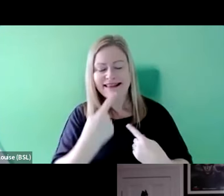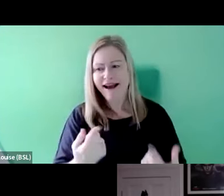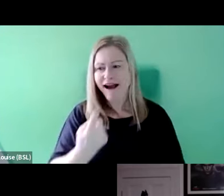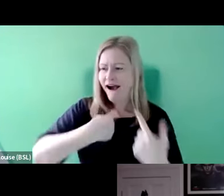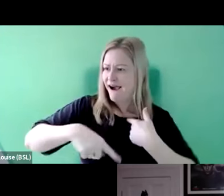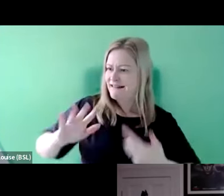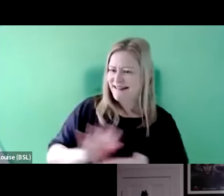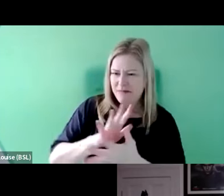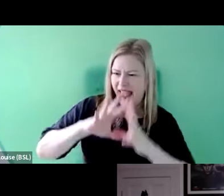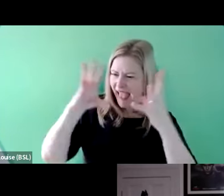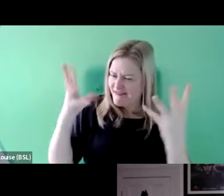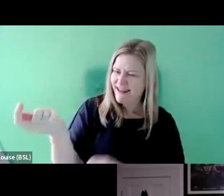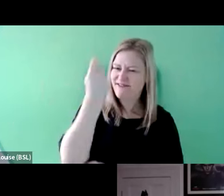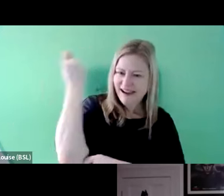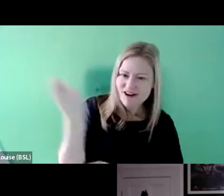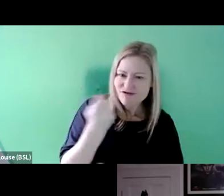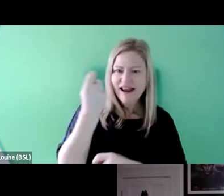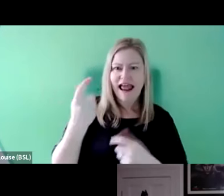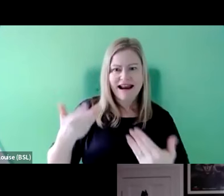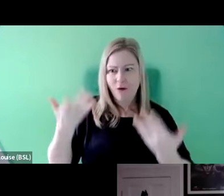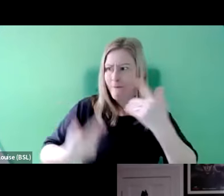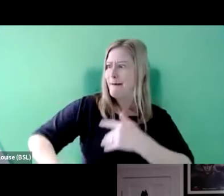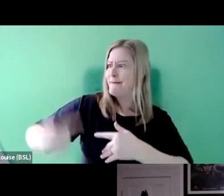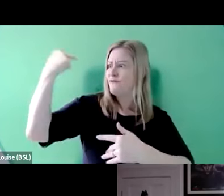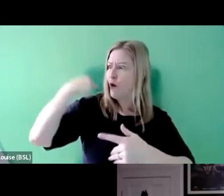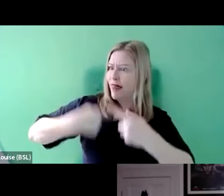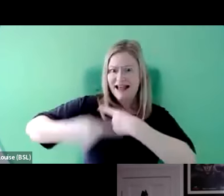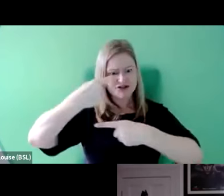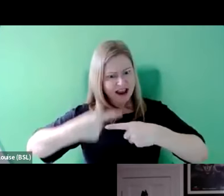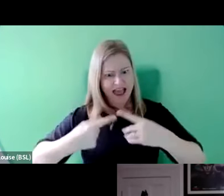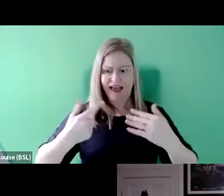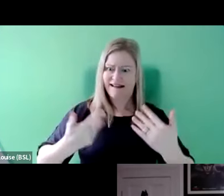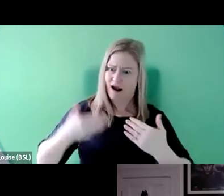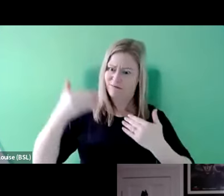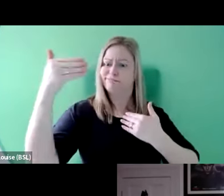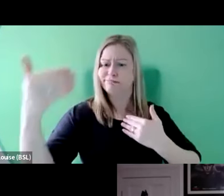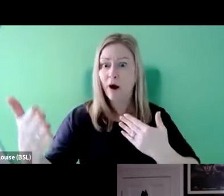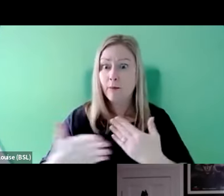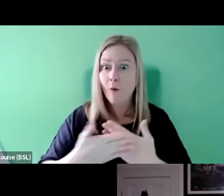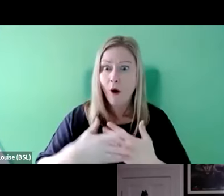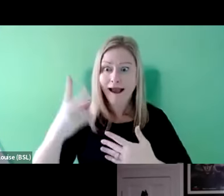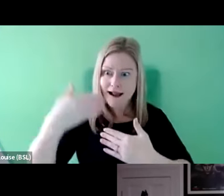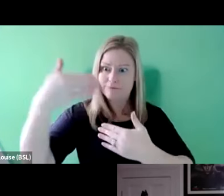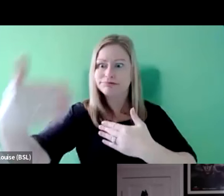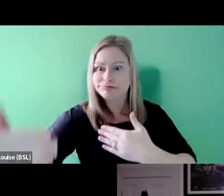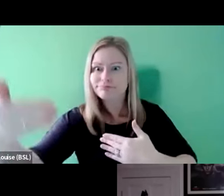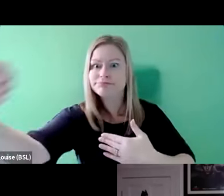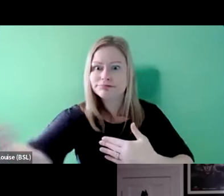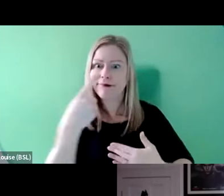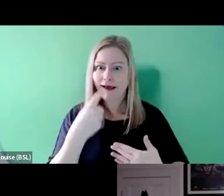little victory and we are a lot further on than we were this time last year. But I still